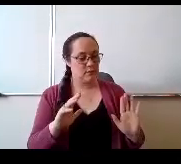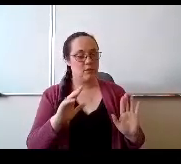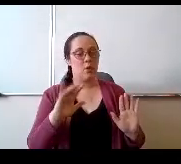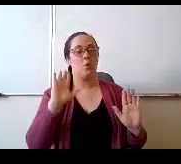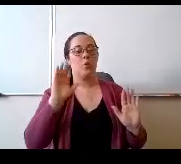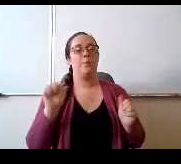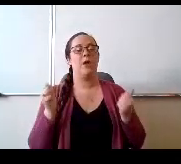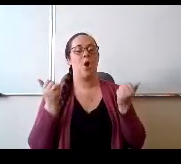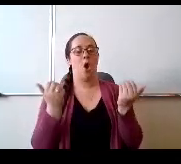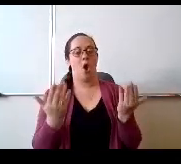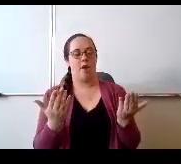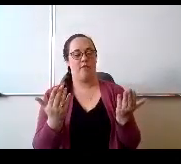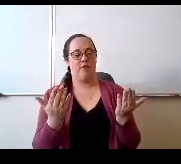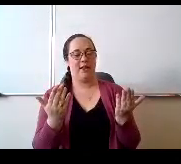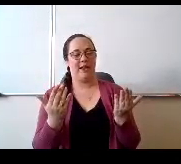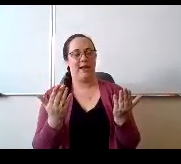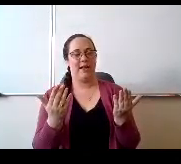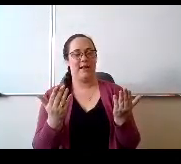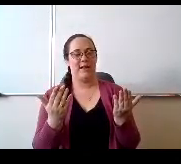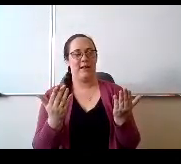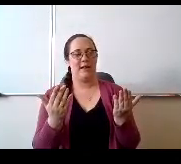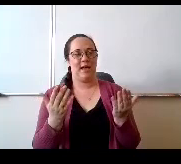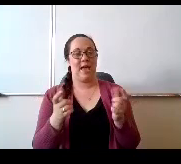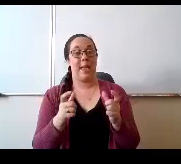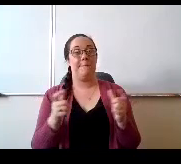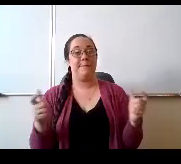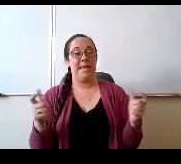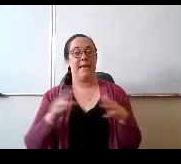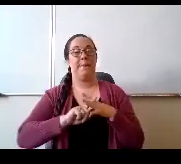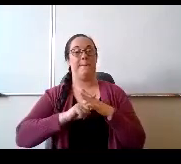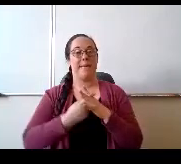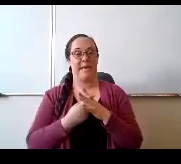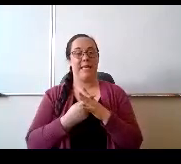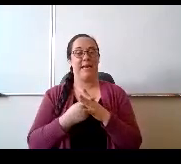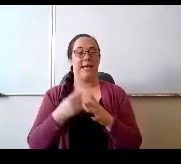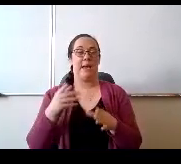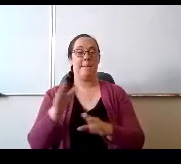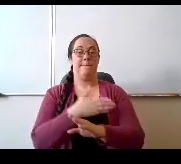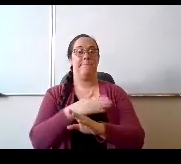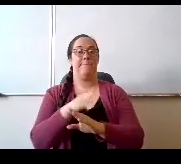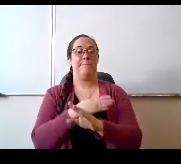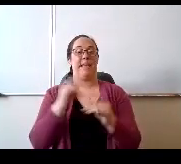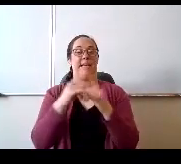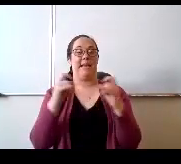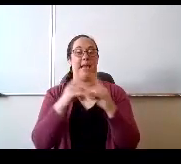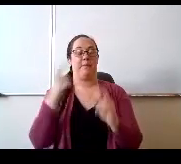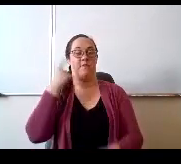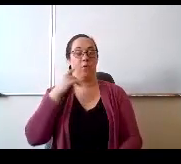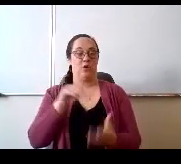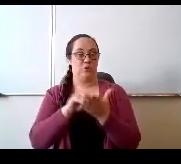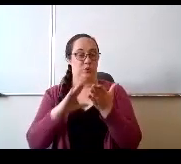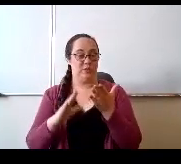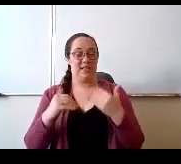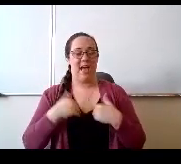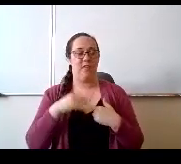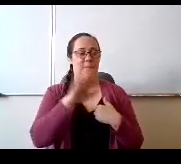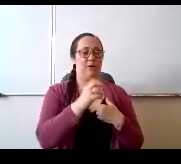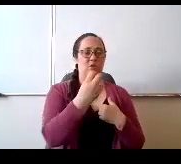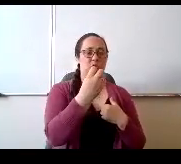band camp for students. We have 10 to 12 band staff from high school, middle school elementary working together